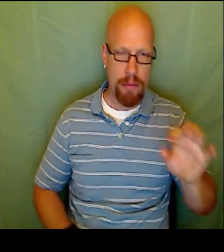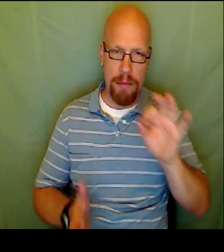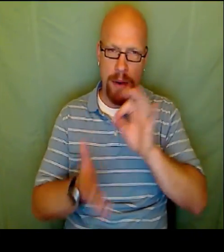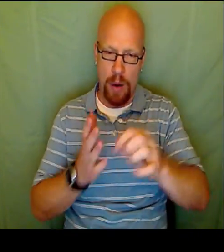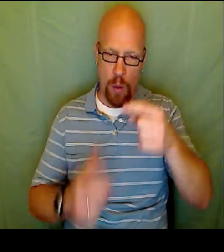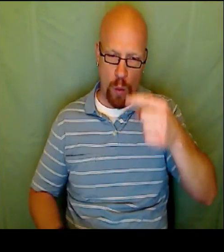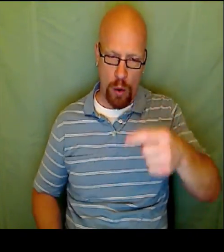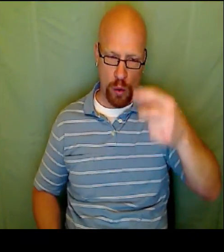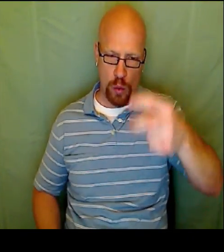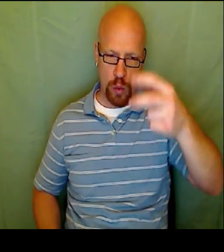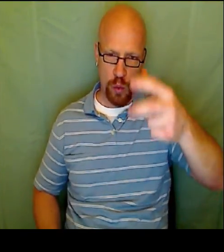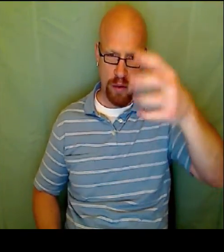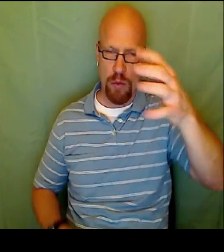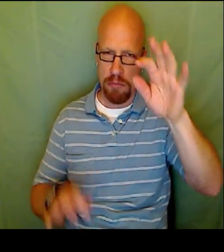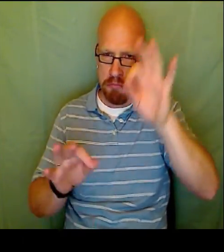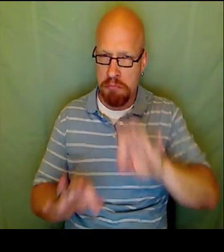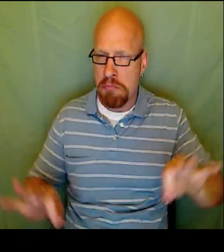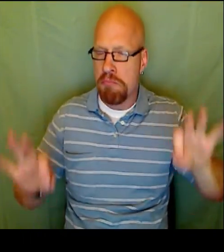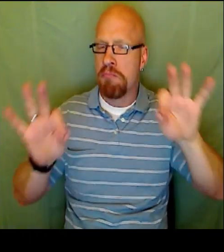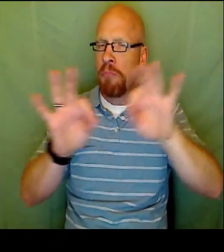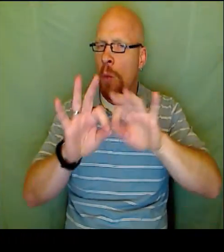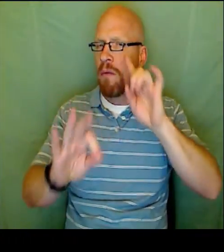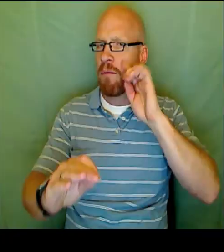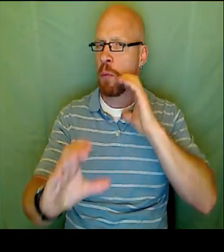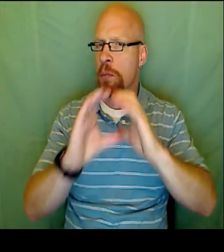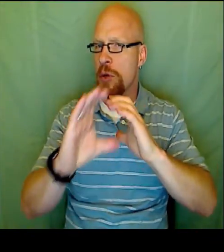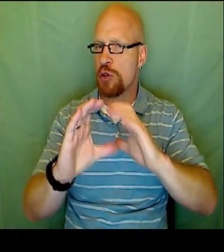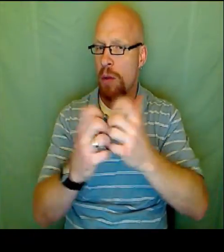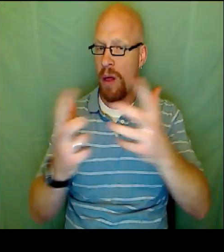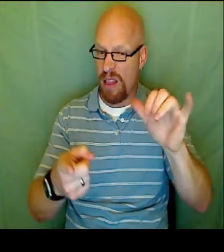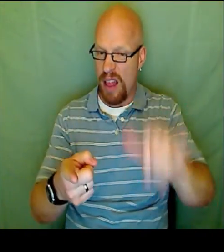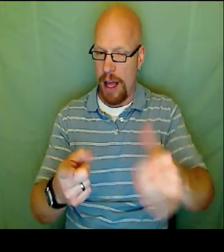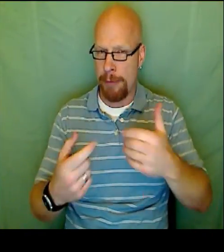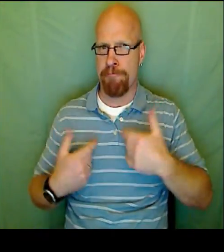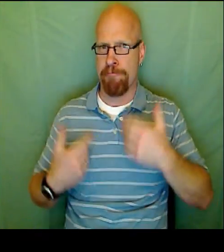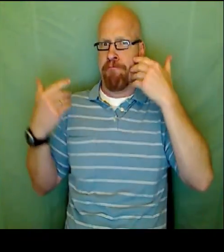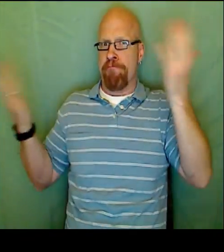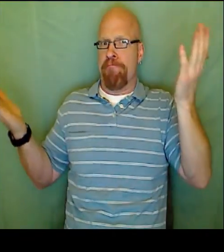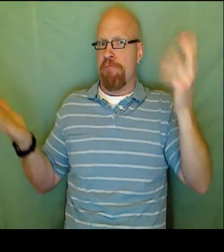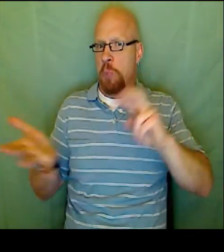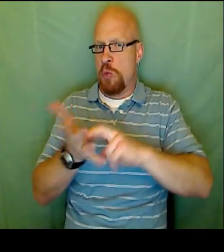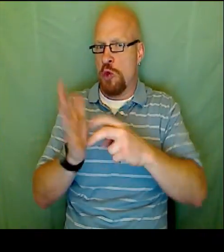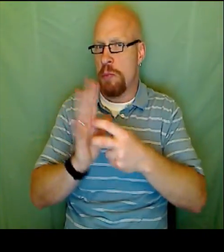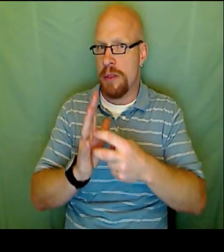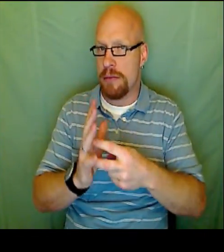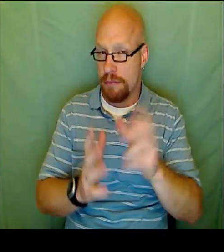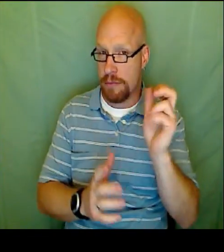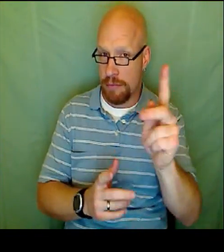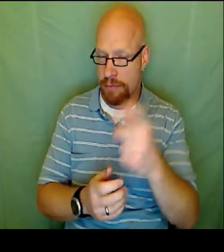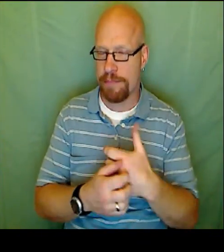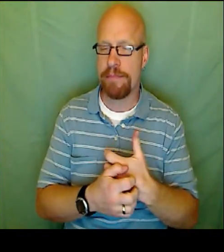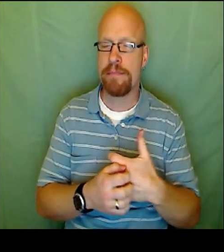Now I can see that my scale is I'm counting by ones. Both the X axis and the Y axis.